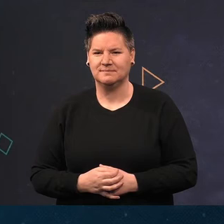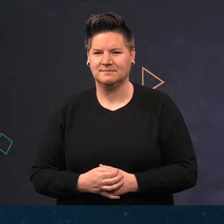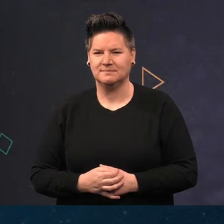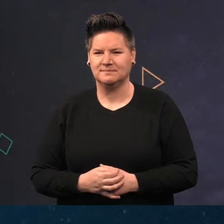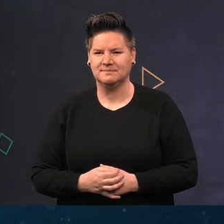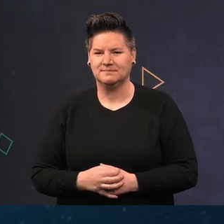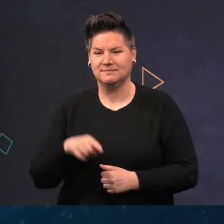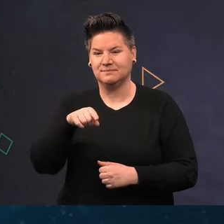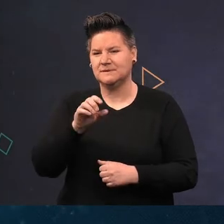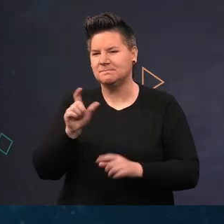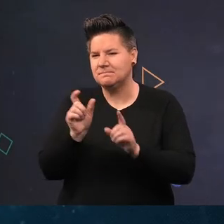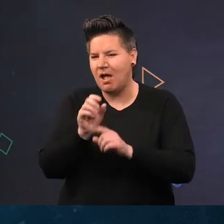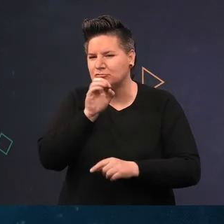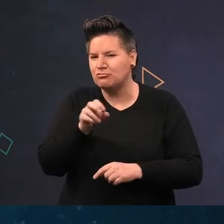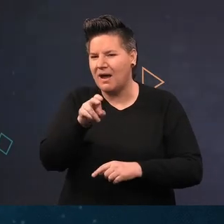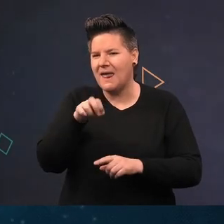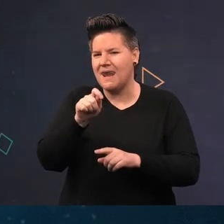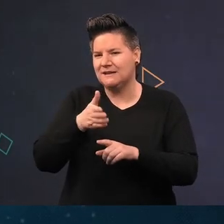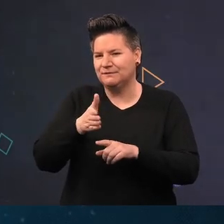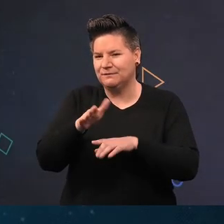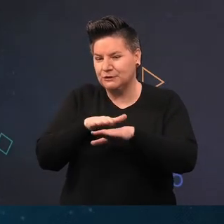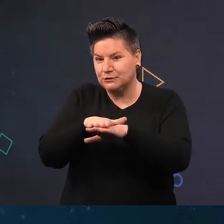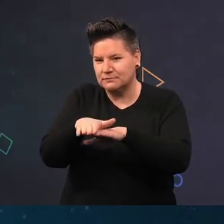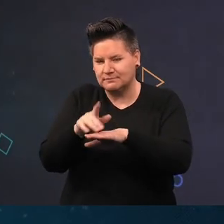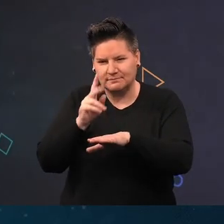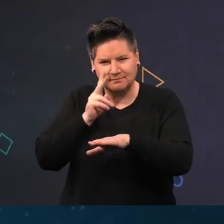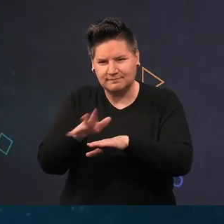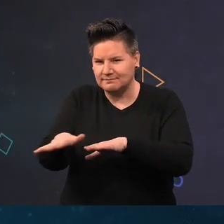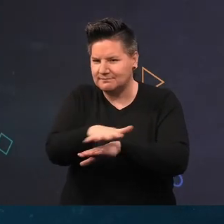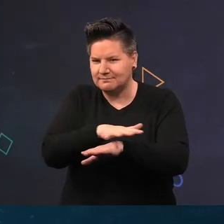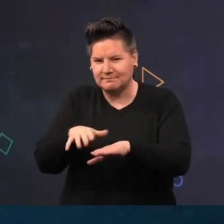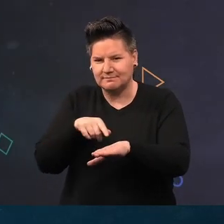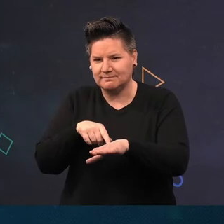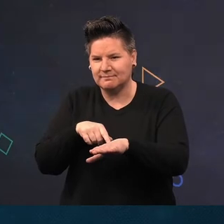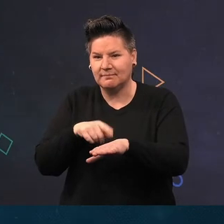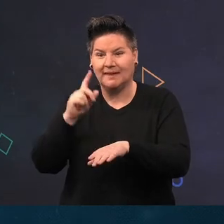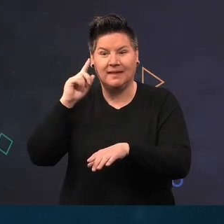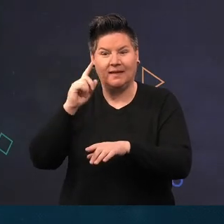A small Dragonet Overhead you can hear the boat